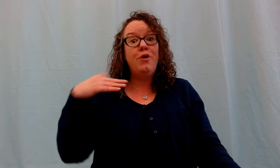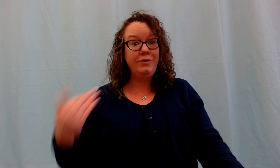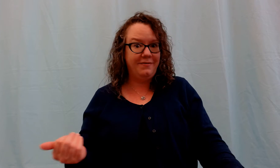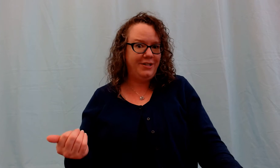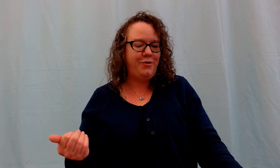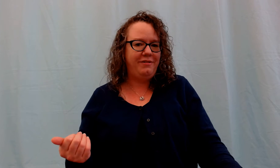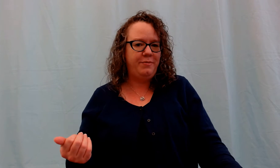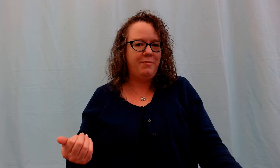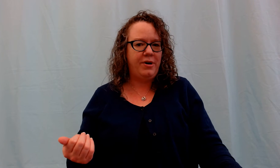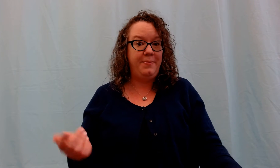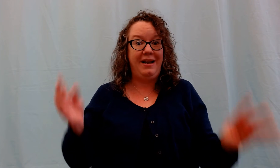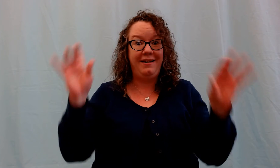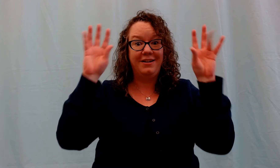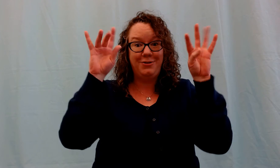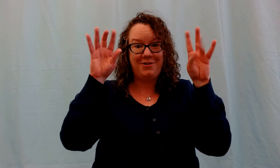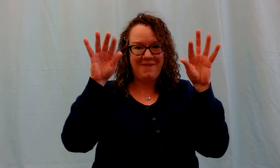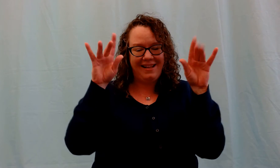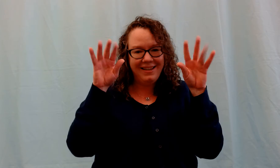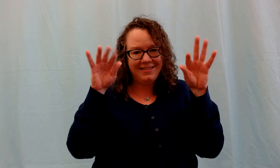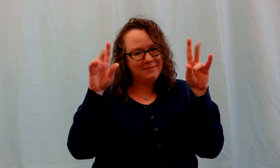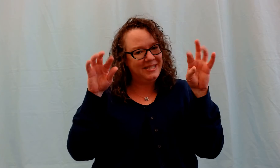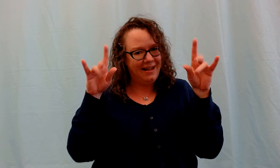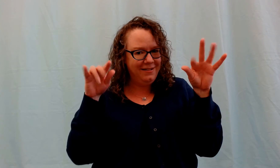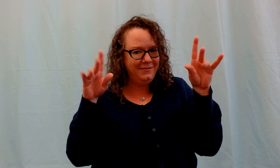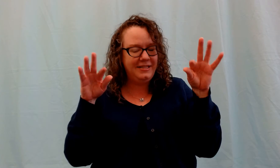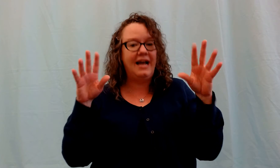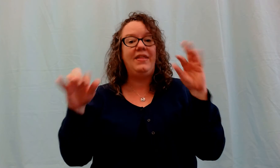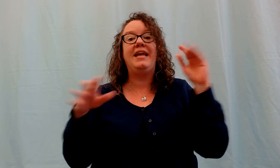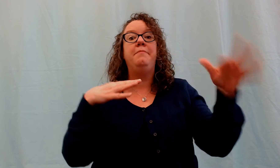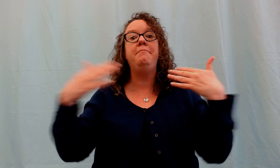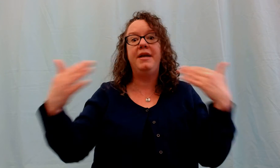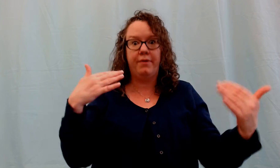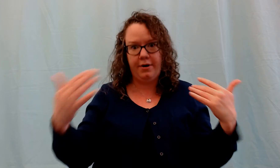Those of us who are a little bit more independent can do the wiggling themselves. And they can mirror